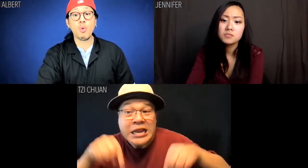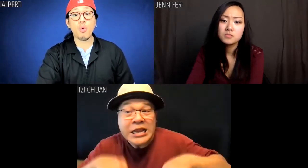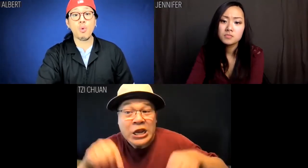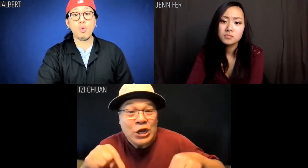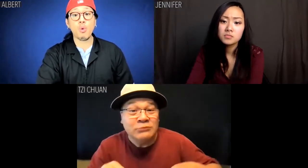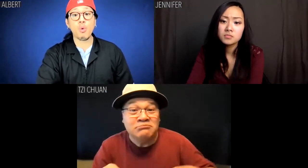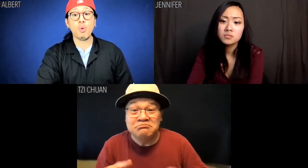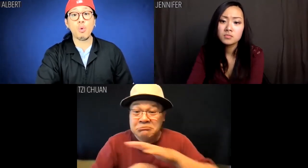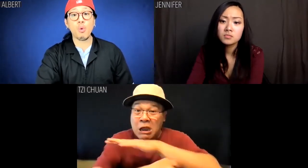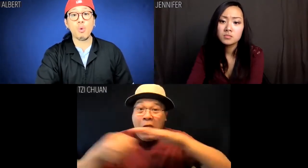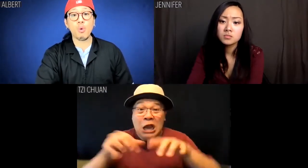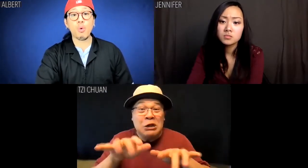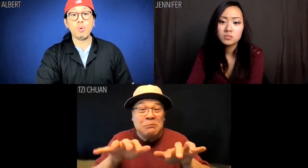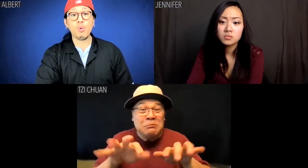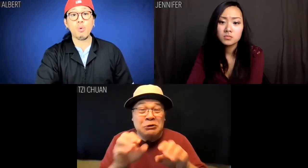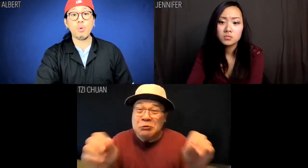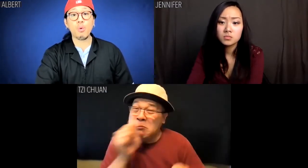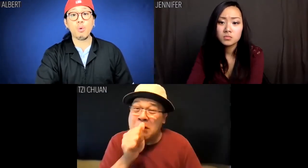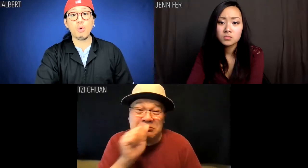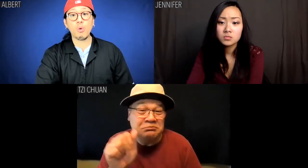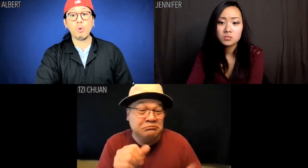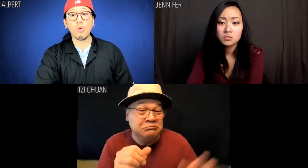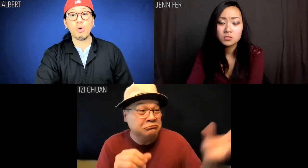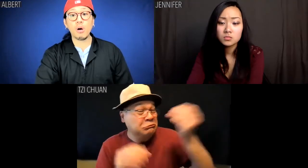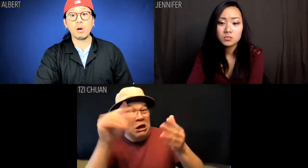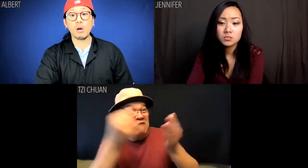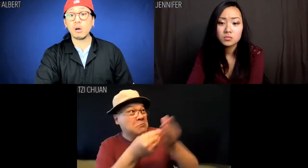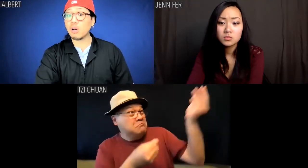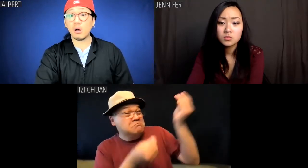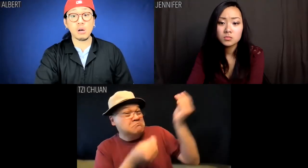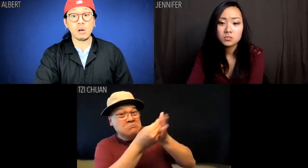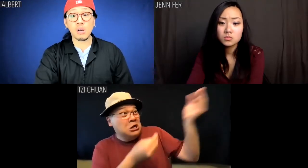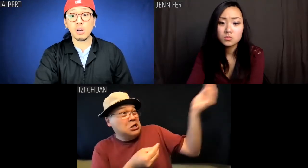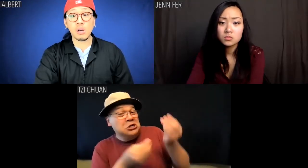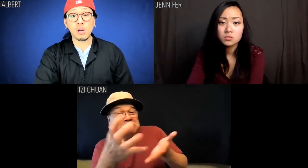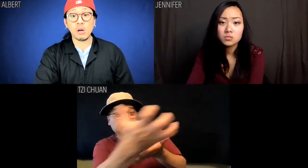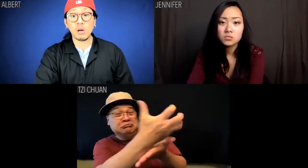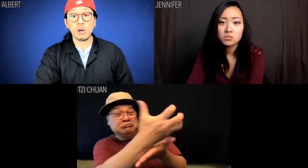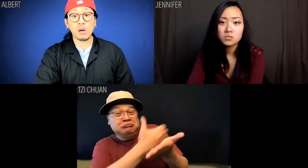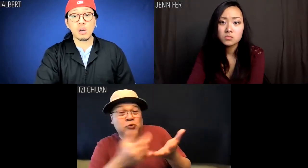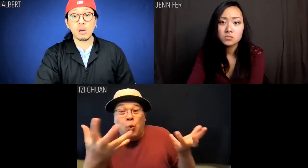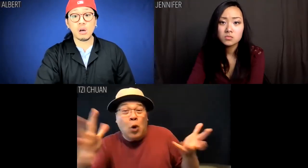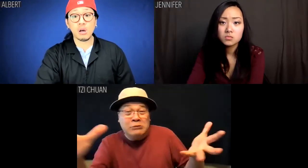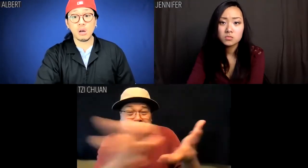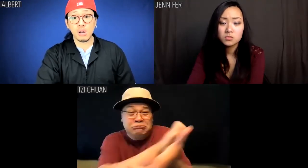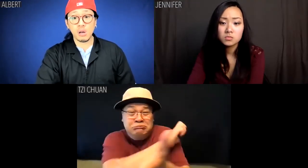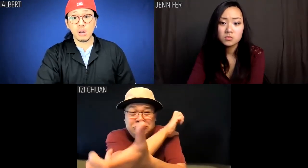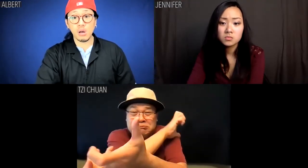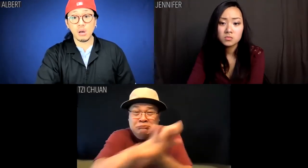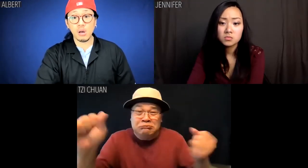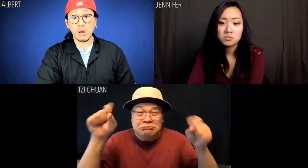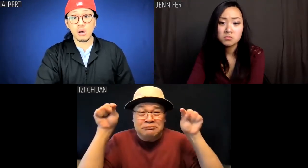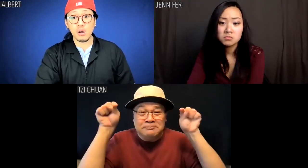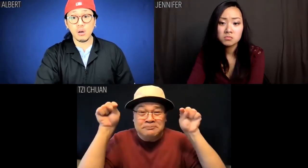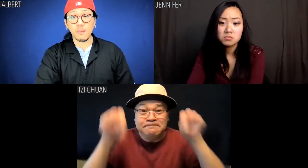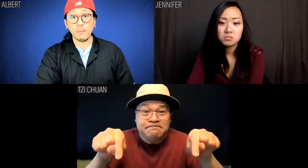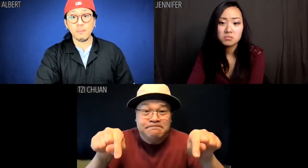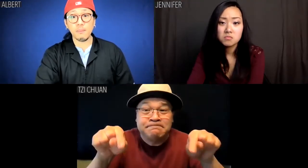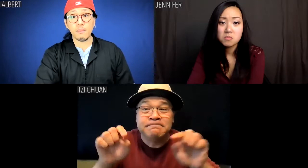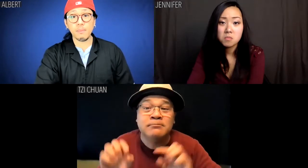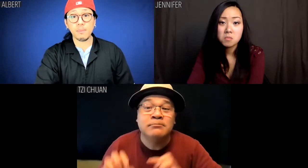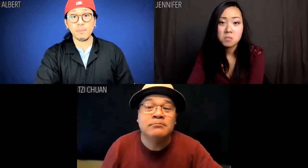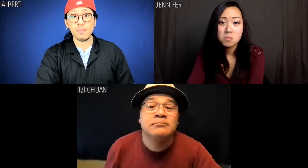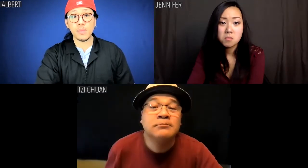Instead, you'll be an anonymous hacker contributing anonymous government attacks on two-faced commercialist nations.